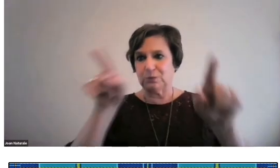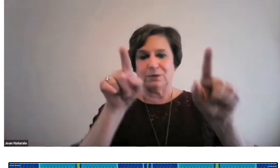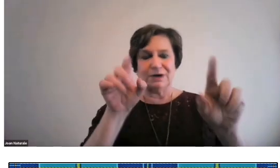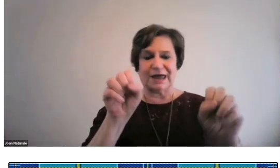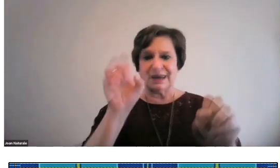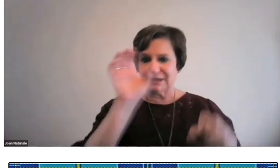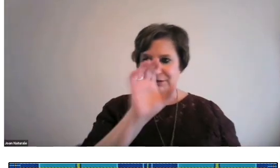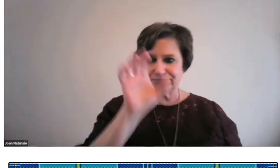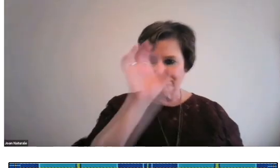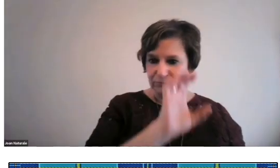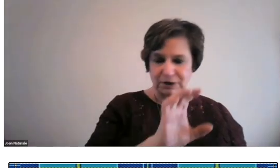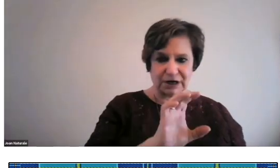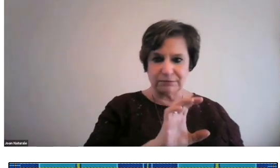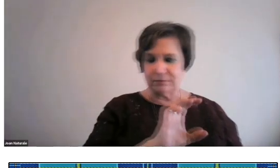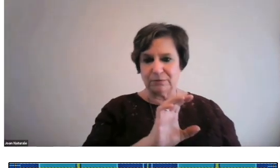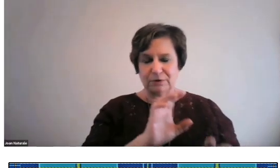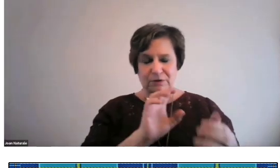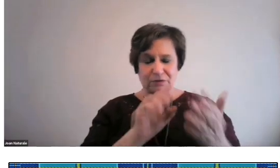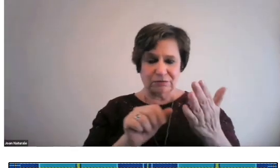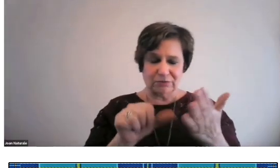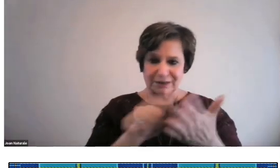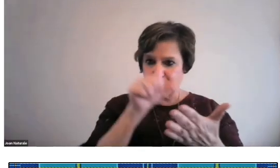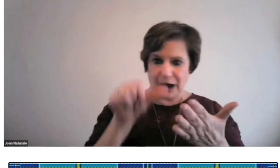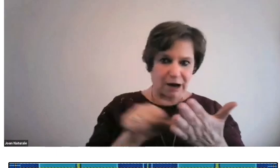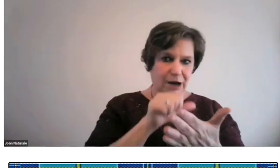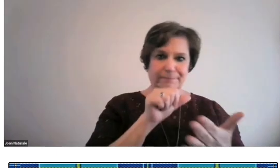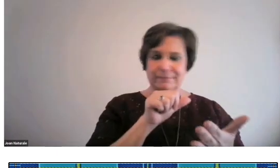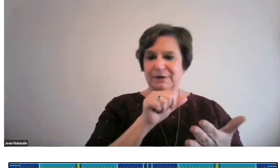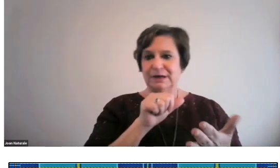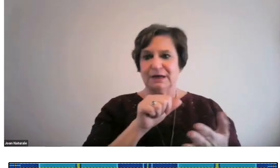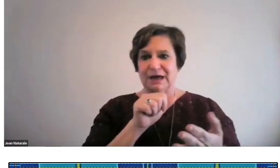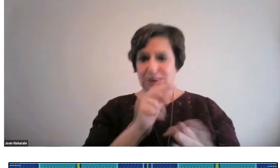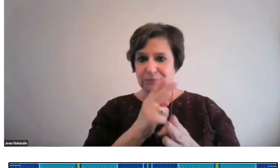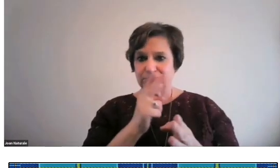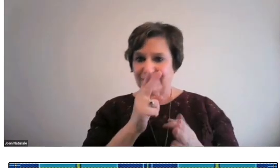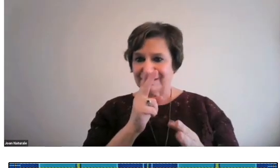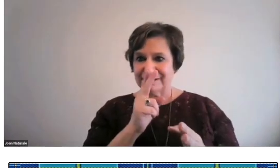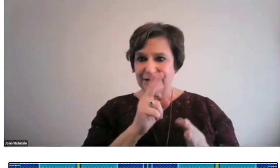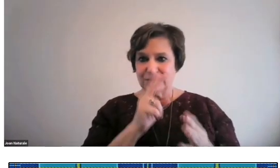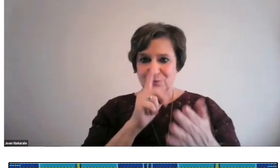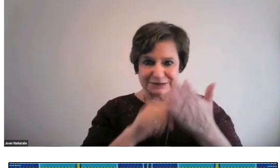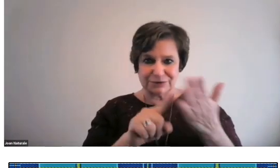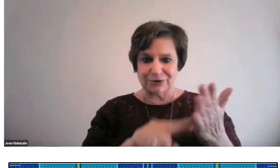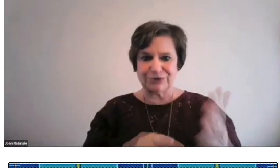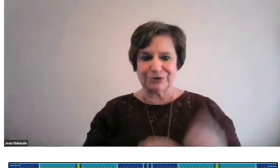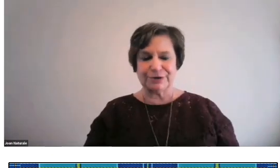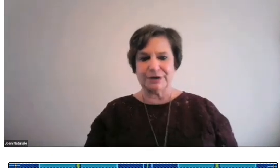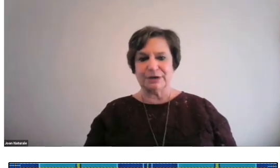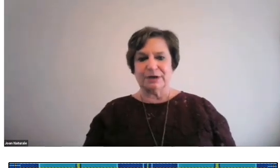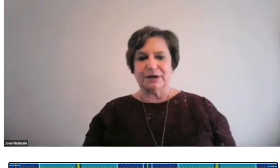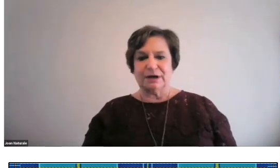over 100 artists you can explore, look up, use, and research.